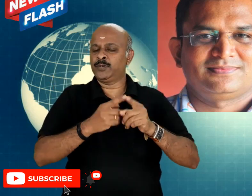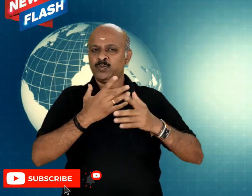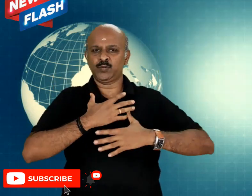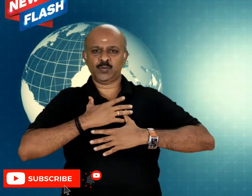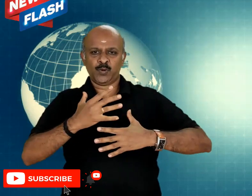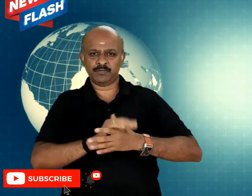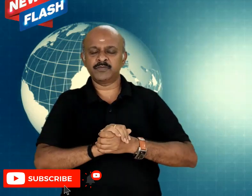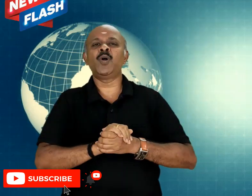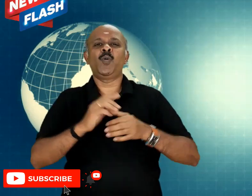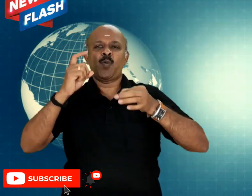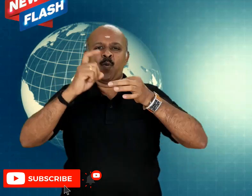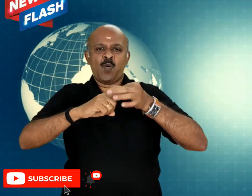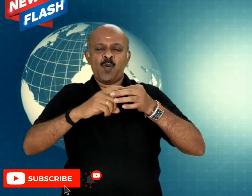they are at quarantine right now